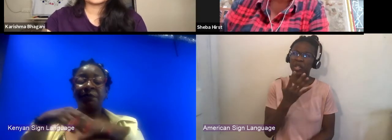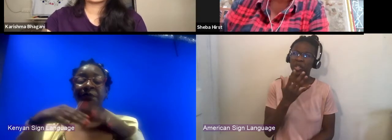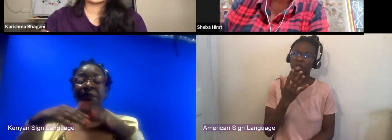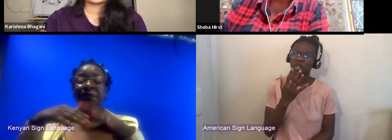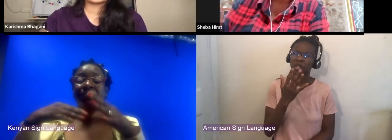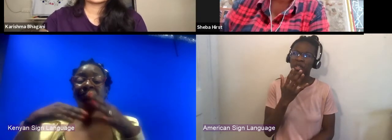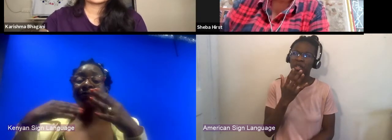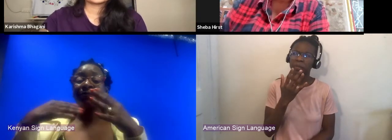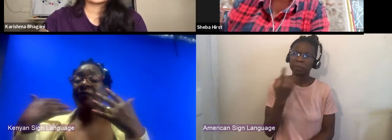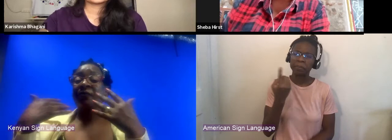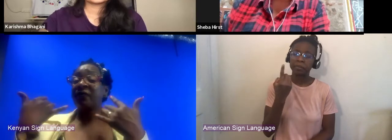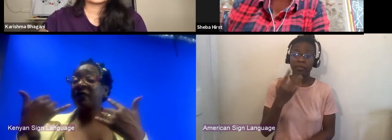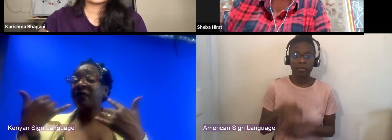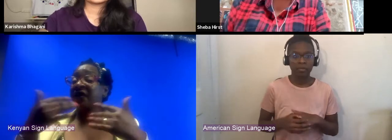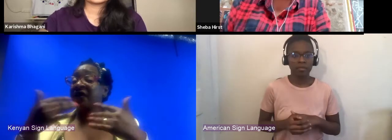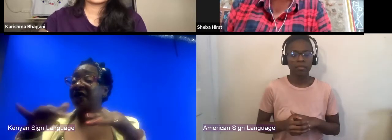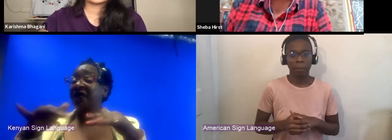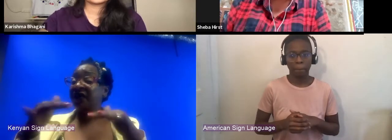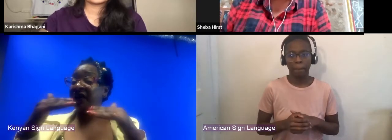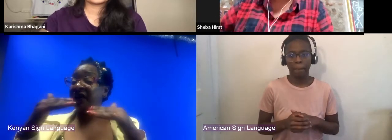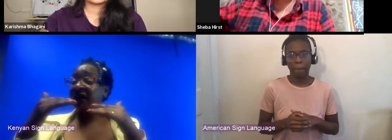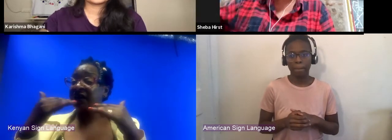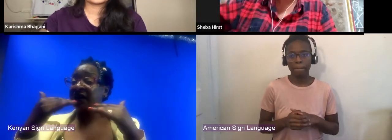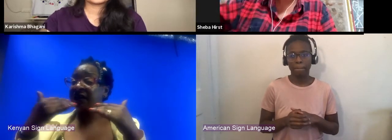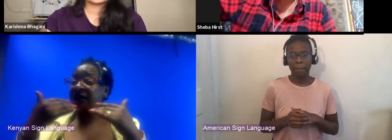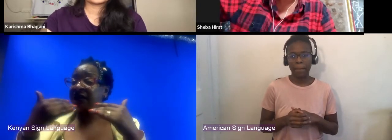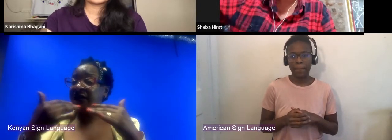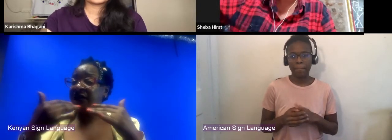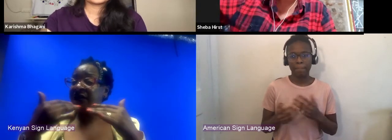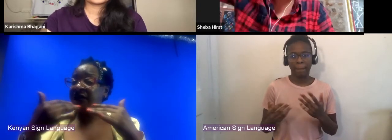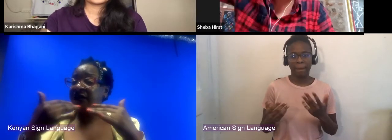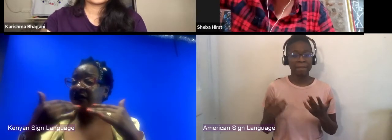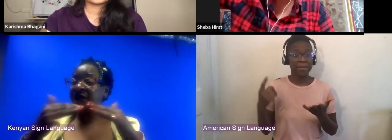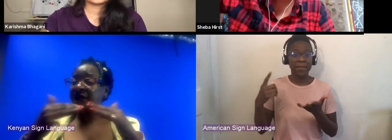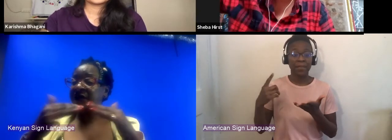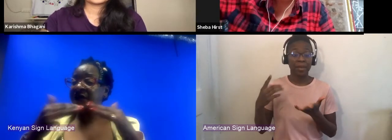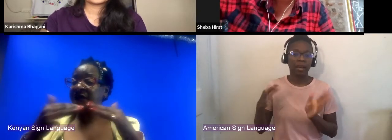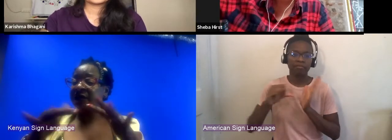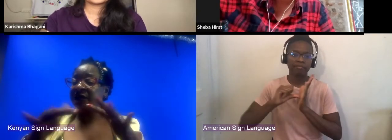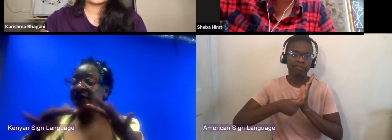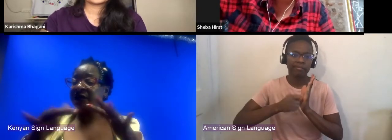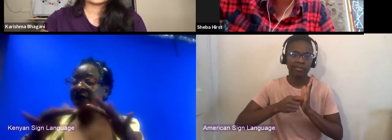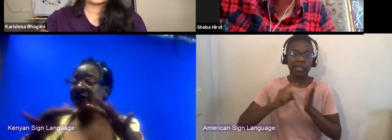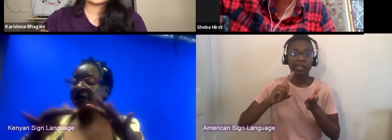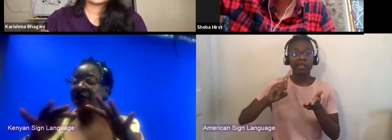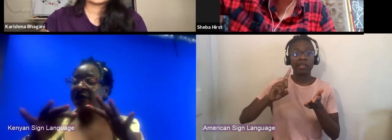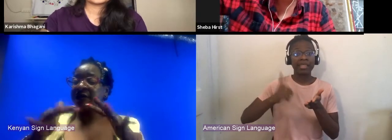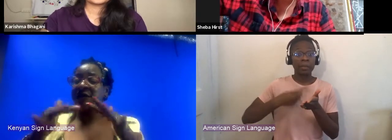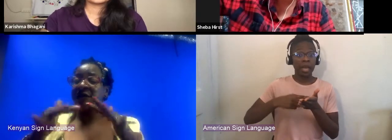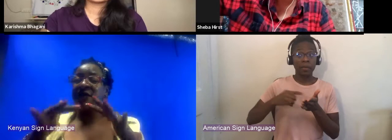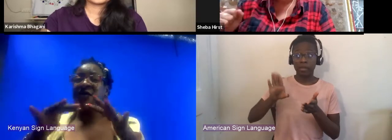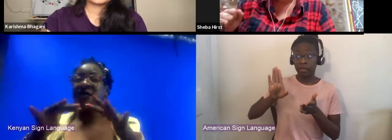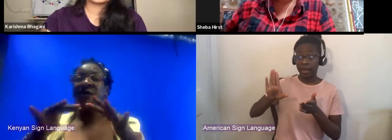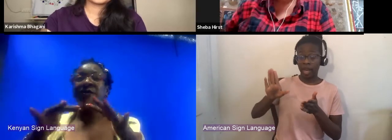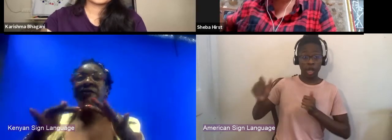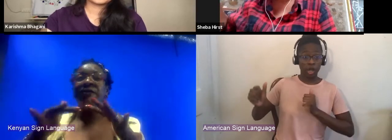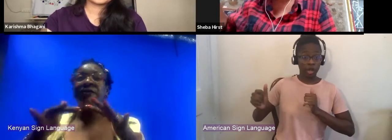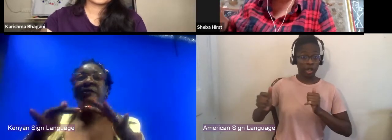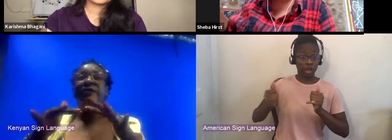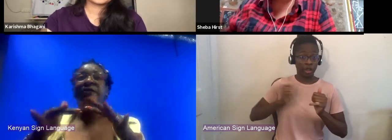And just be, I mean, again, sometimes the standard production seems unattainably high but going through